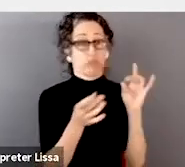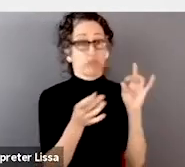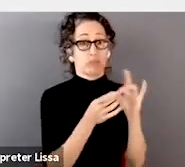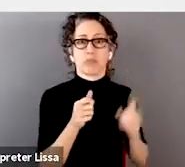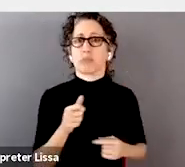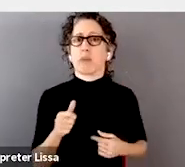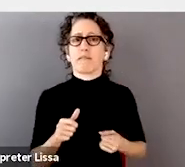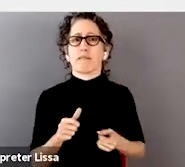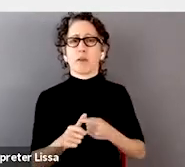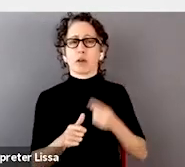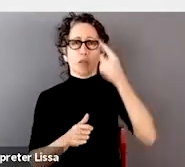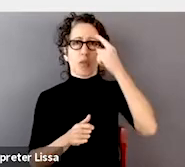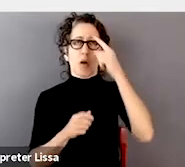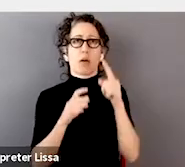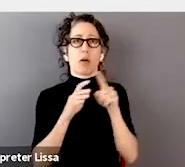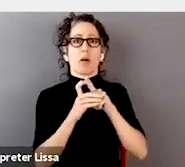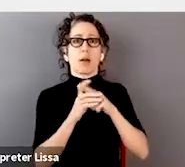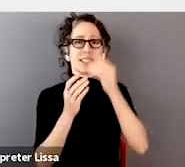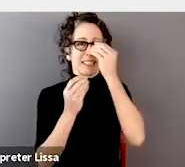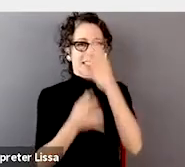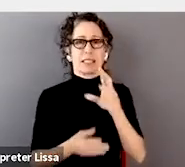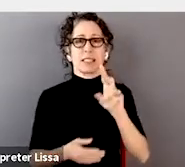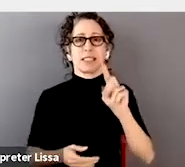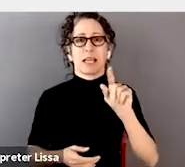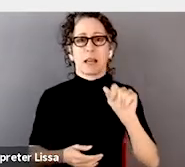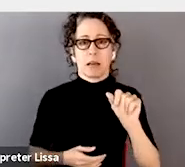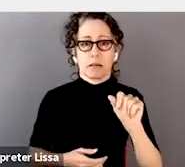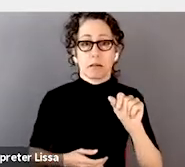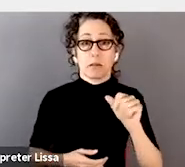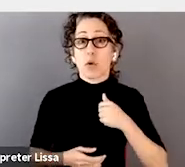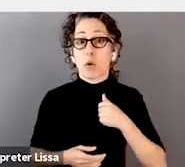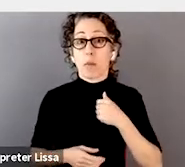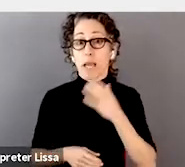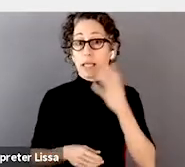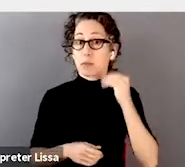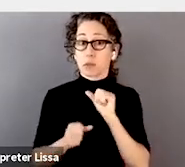And my experiences with companies and research for the data